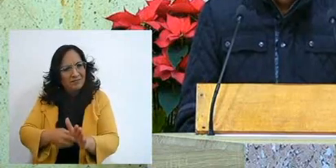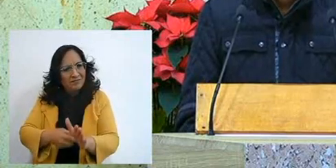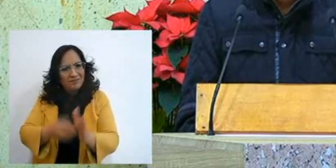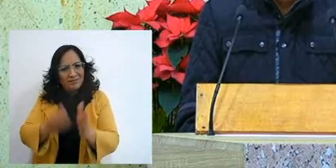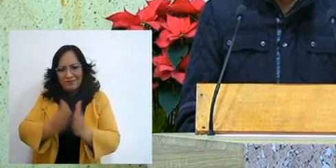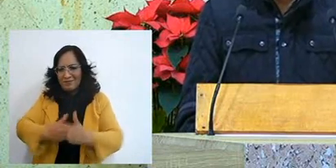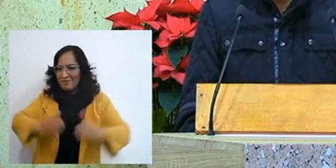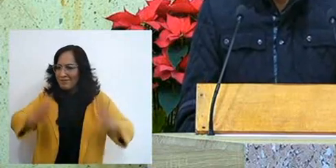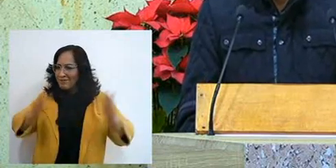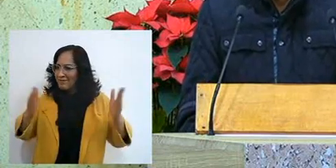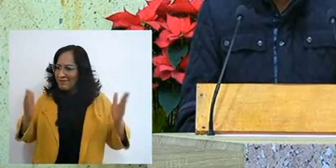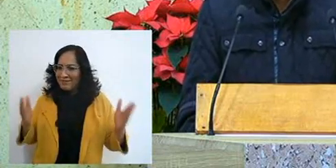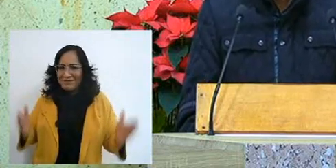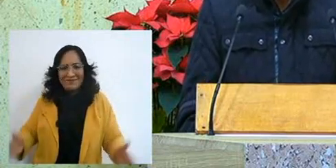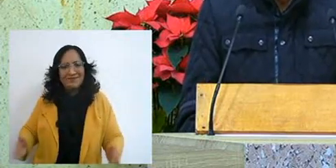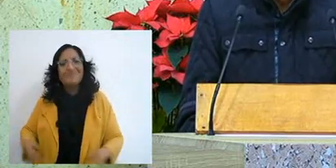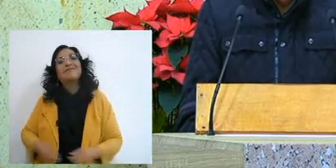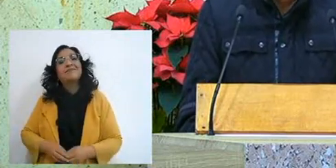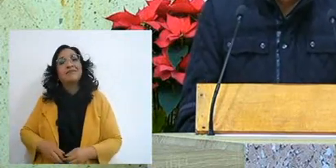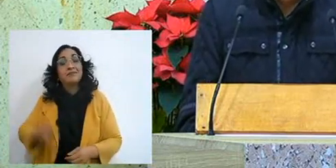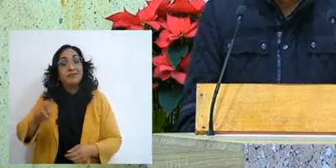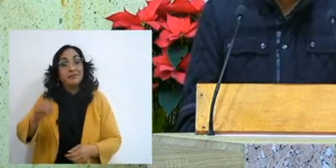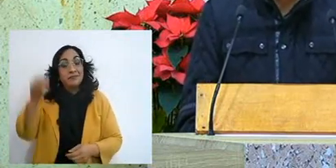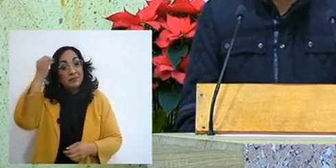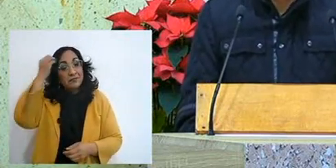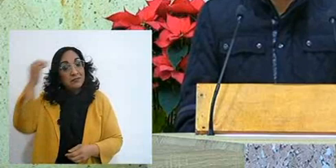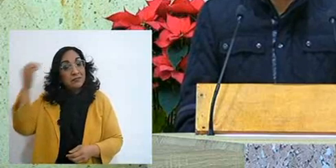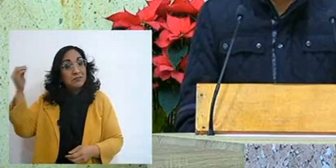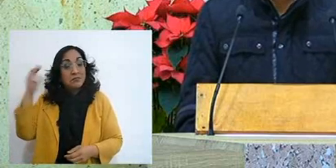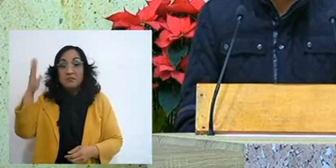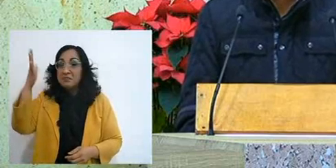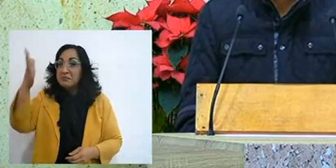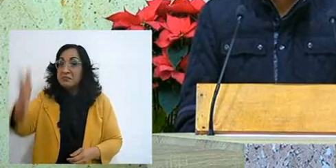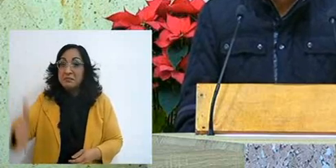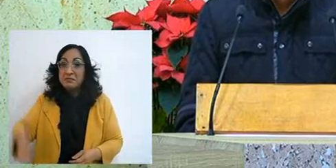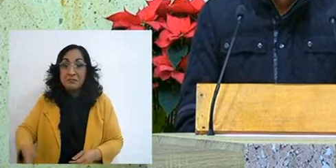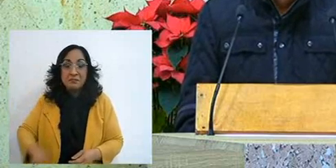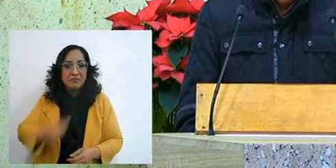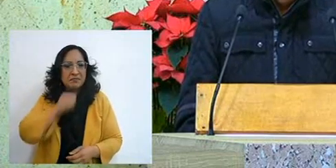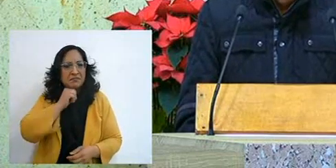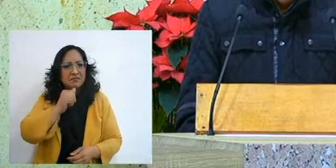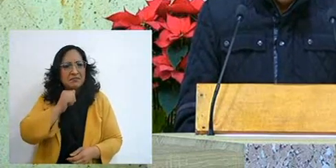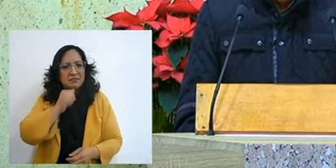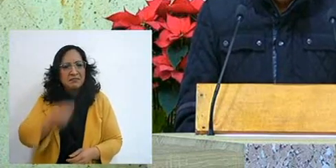and I have not forgotten, nor will I forget where the Lord has taken me from,